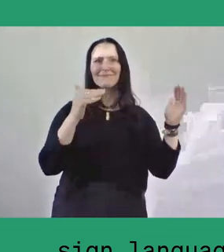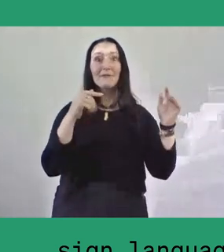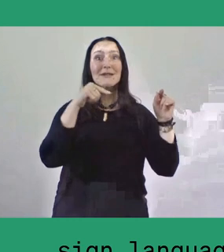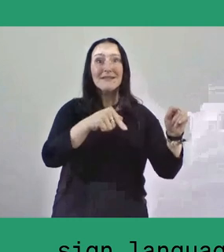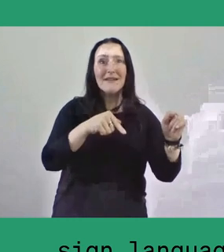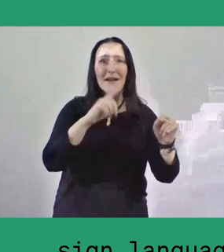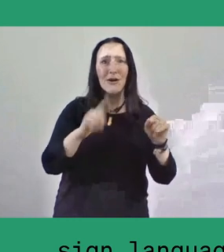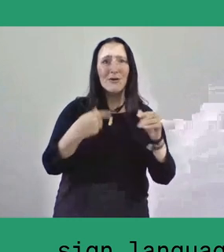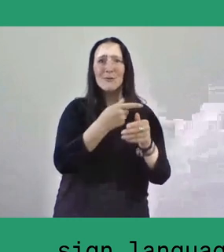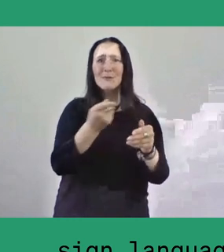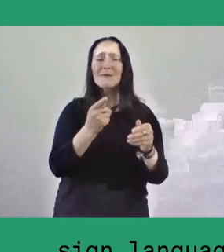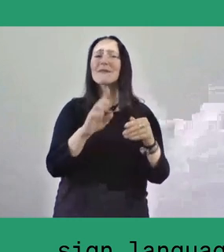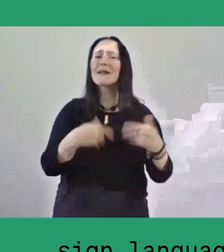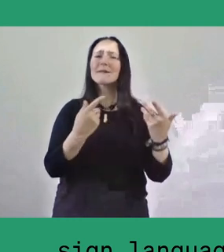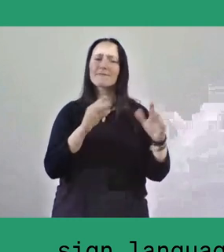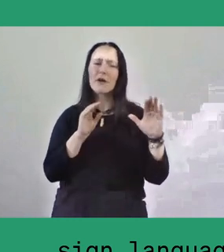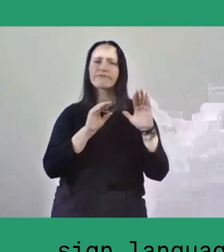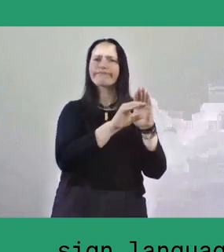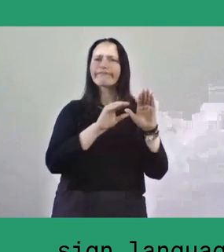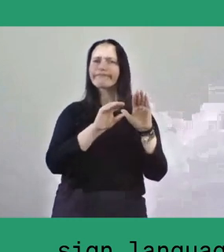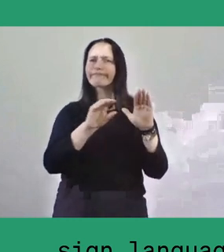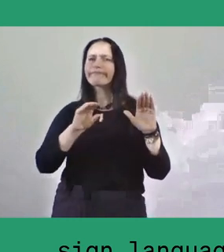and it is used to describe shared collective resources.